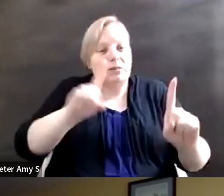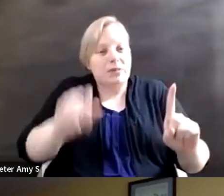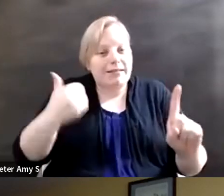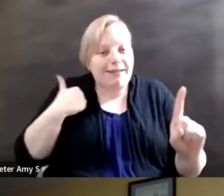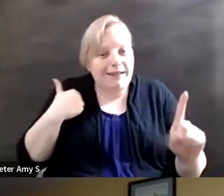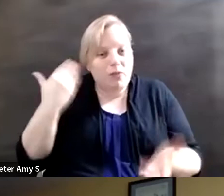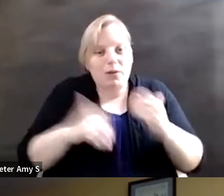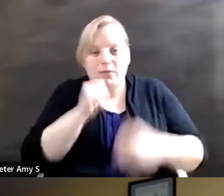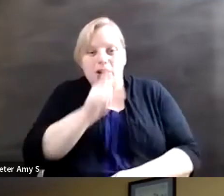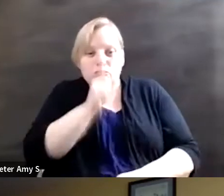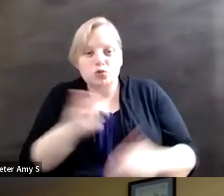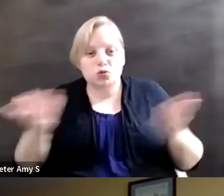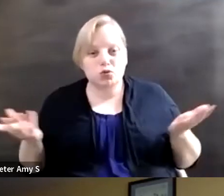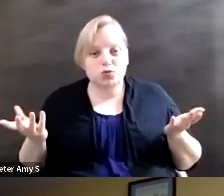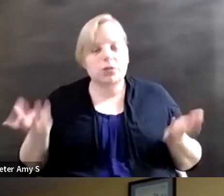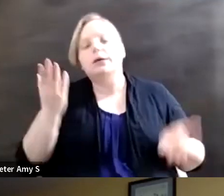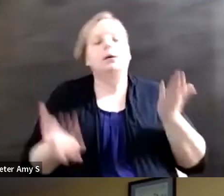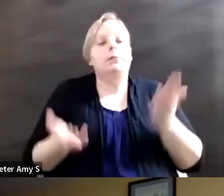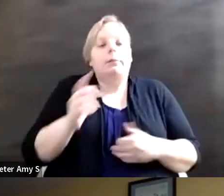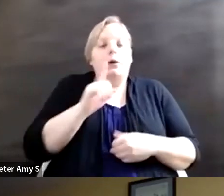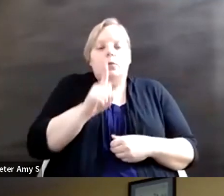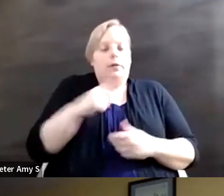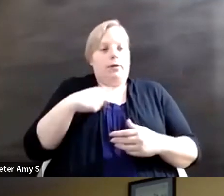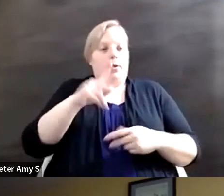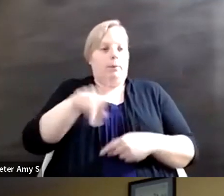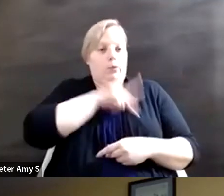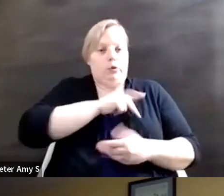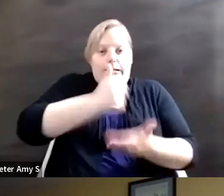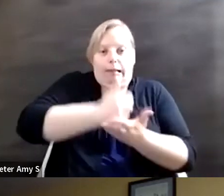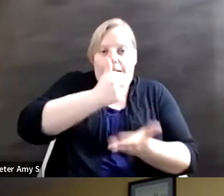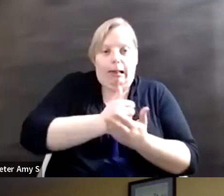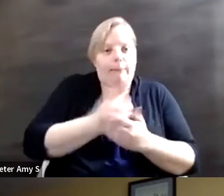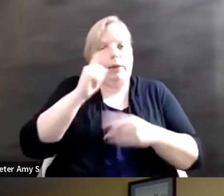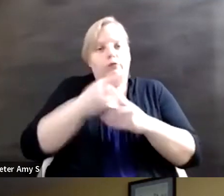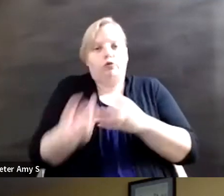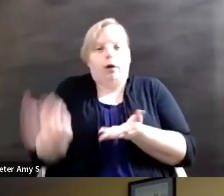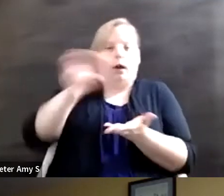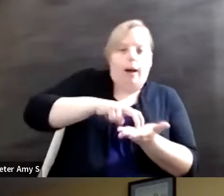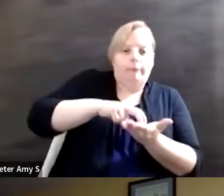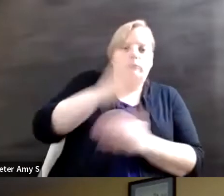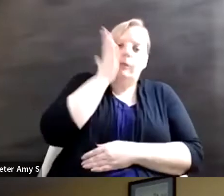case. You might not have a personal assistance to get you out of bed and then you and that is a big